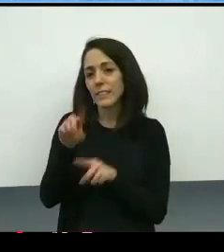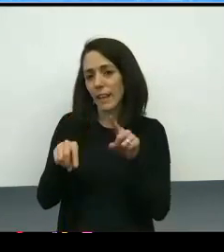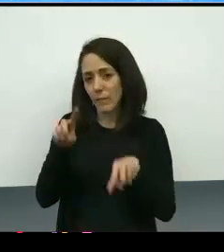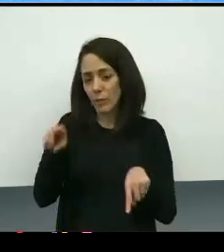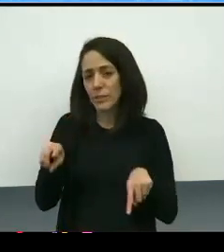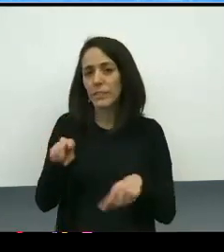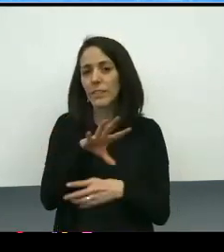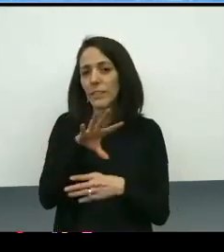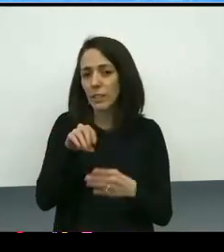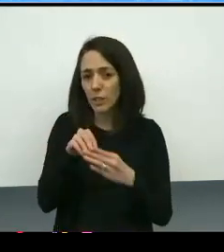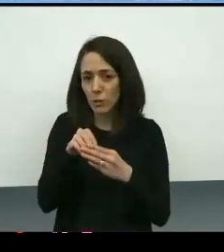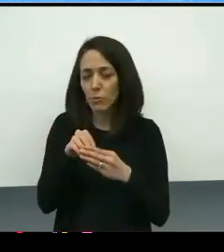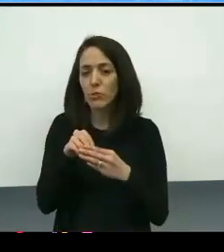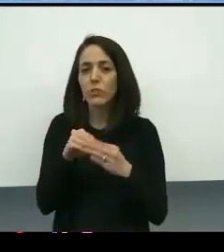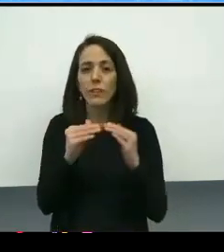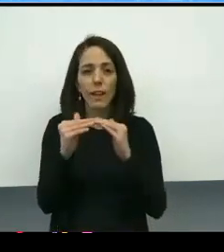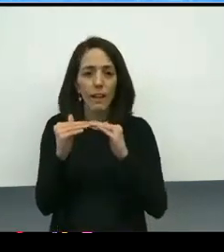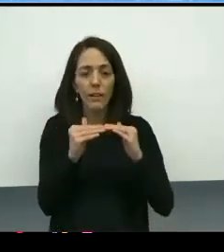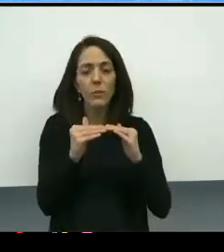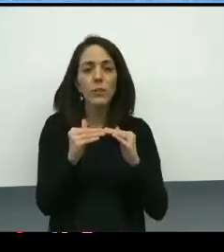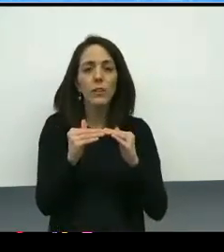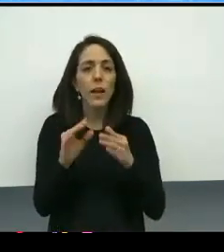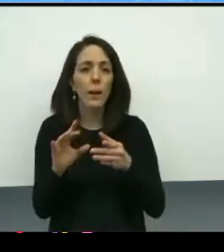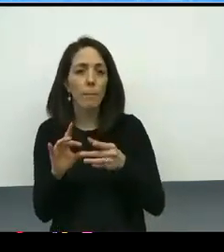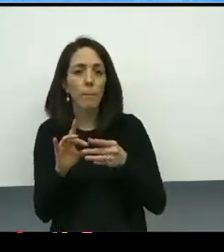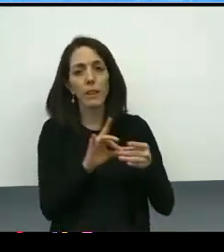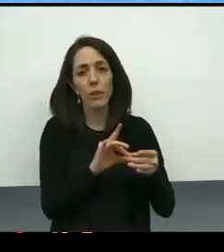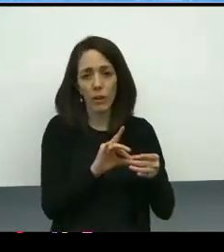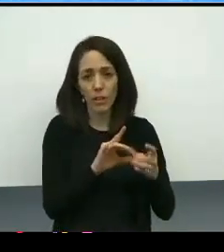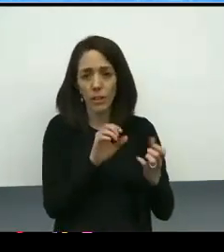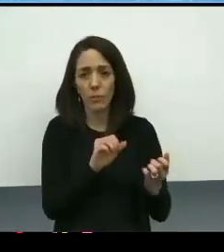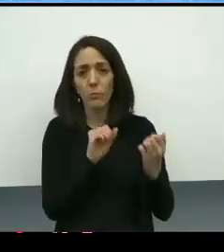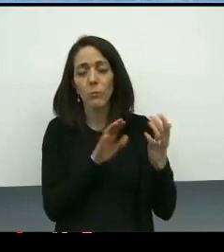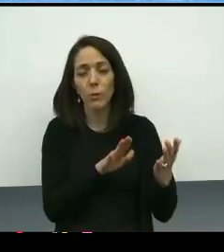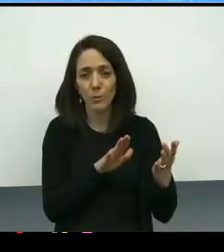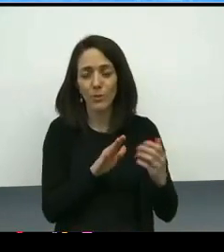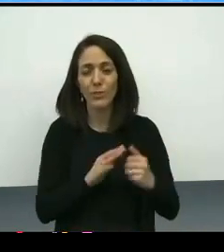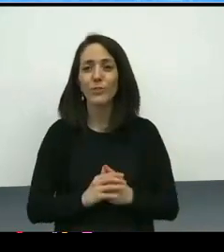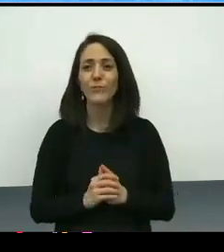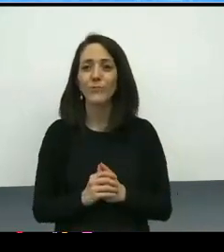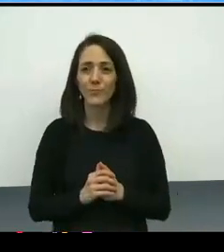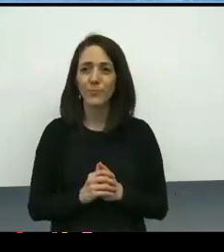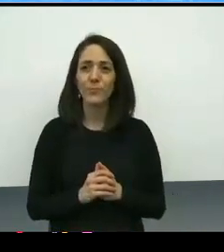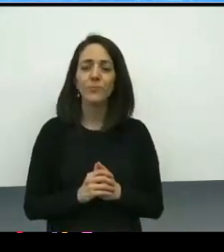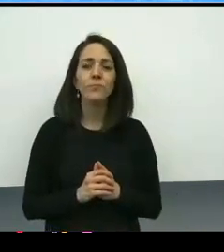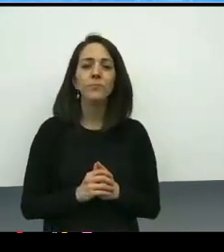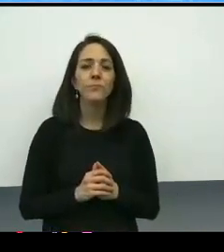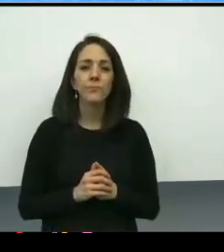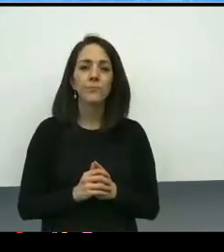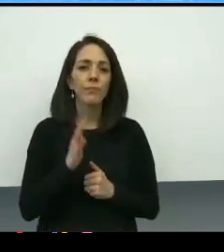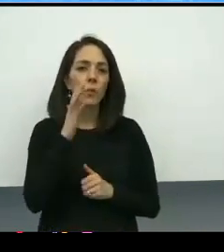by answering the four questions on this slide as each of our implementation actions are developed.